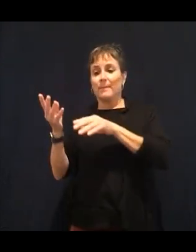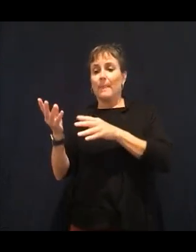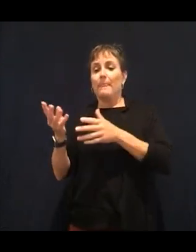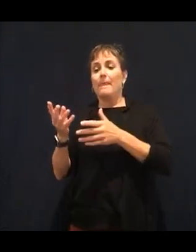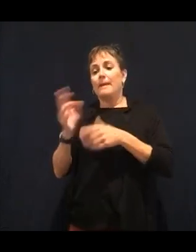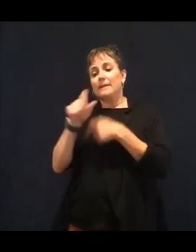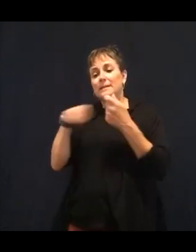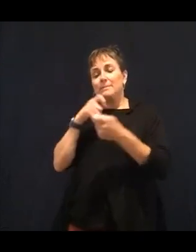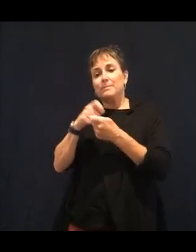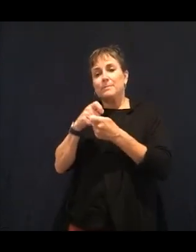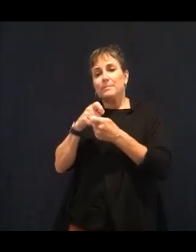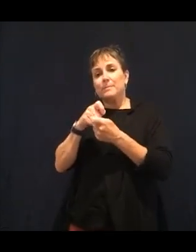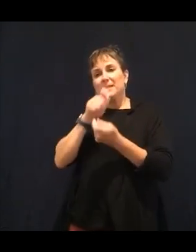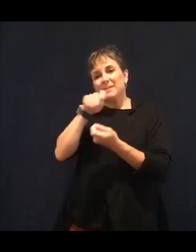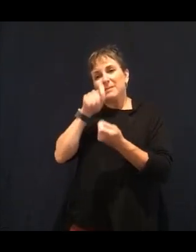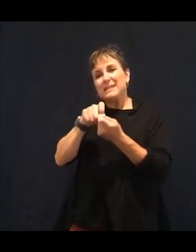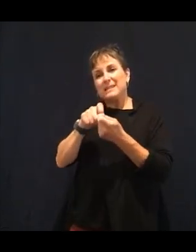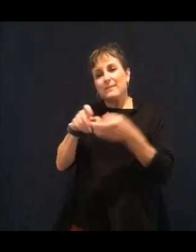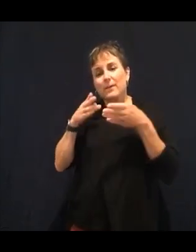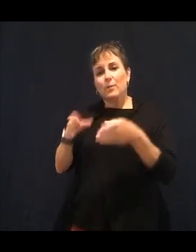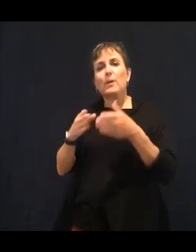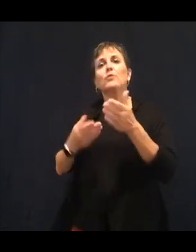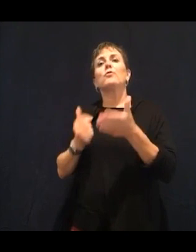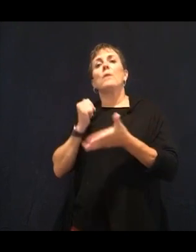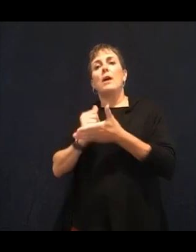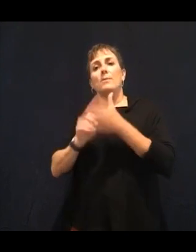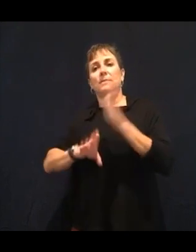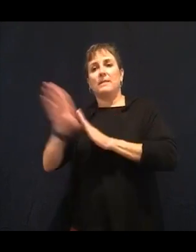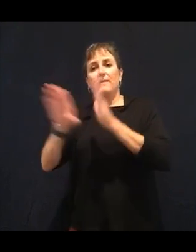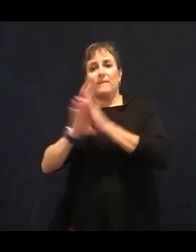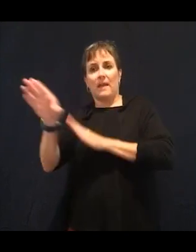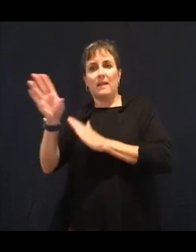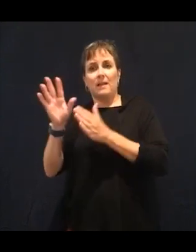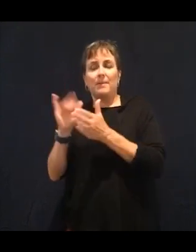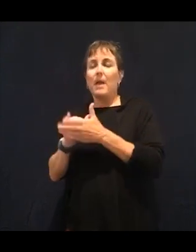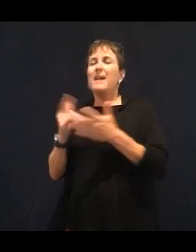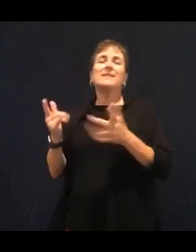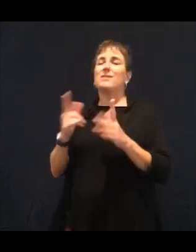essential for everyone to know is it's their correlation that. They